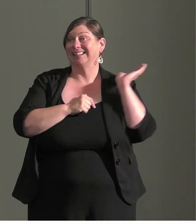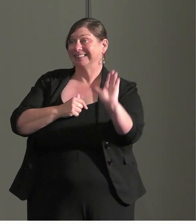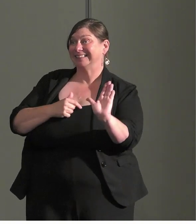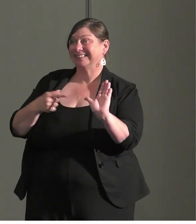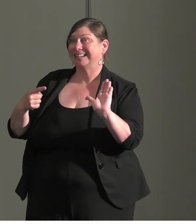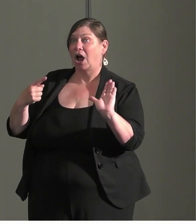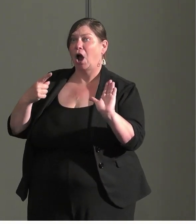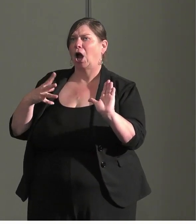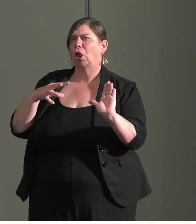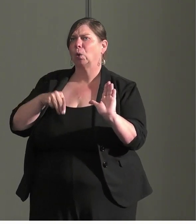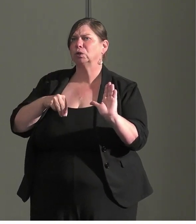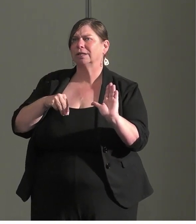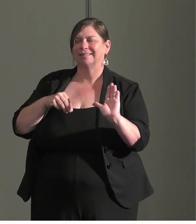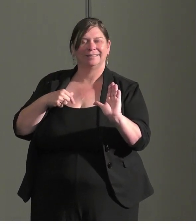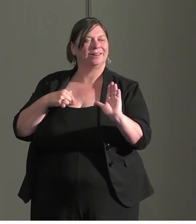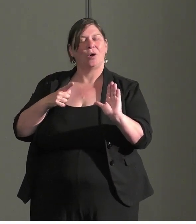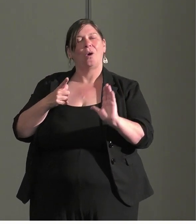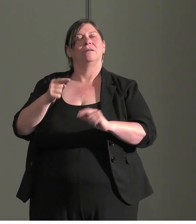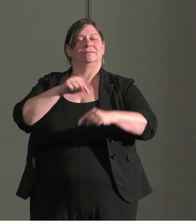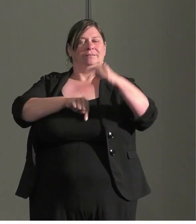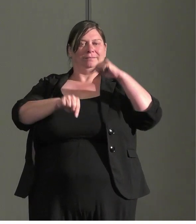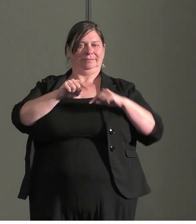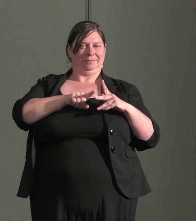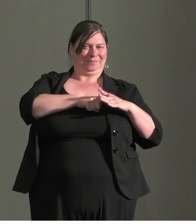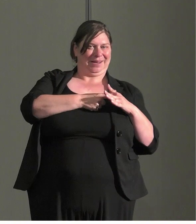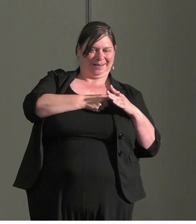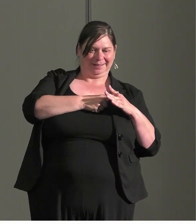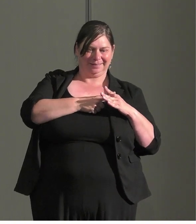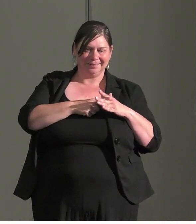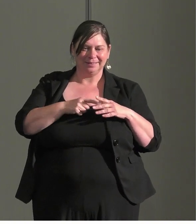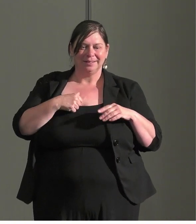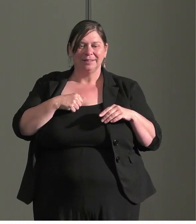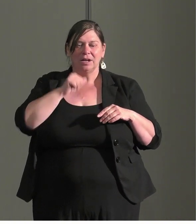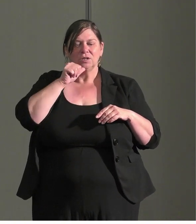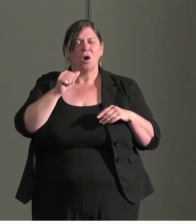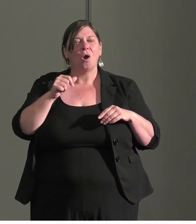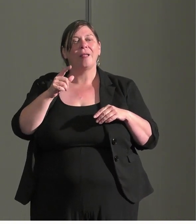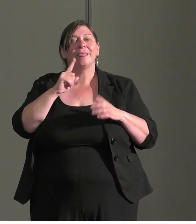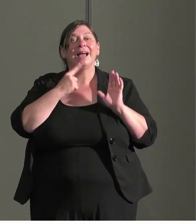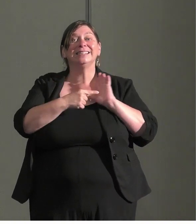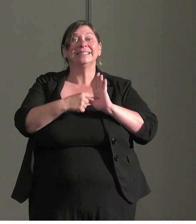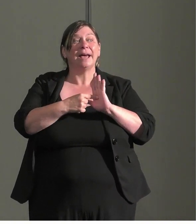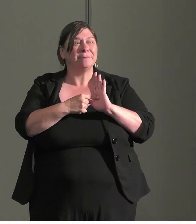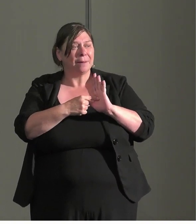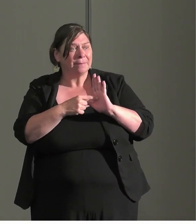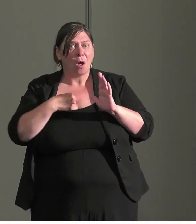symptoms or jump to solutioning but understand the root causes. The Tamarack Institute example